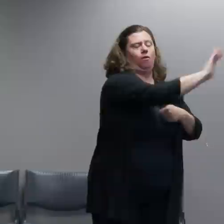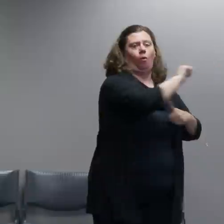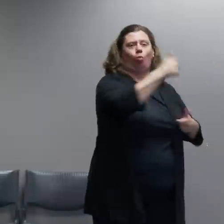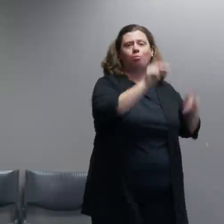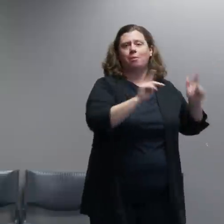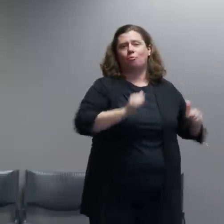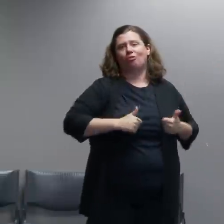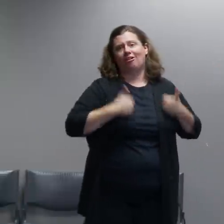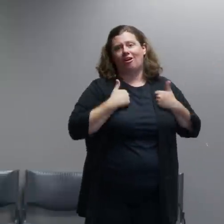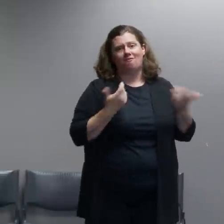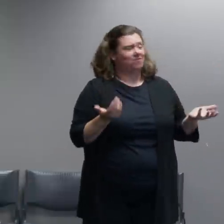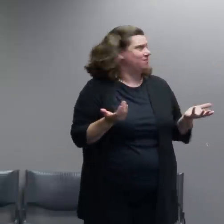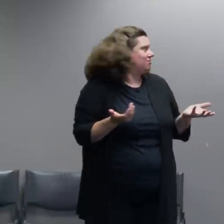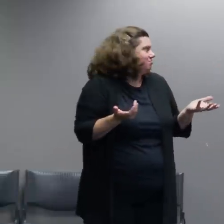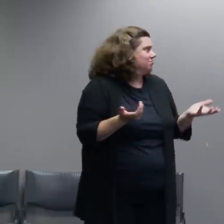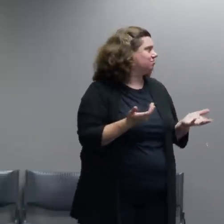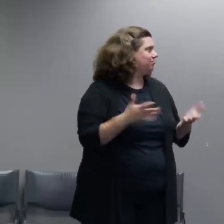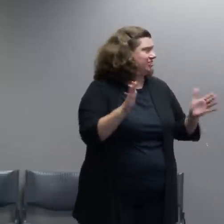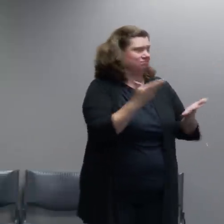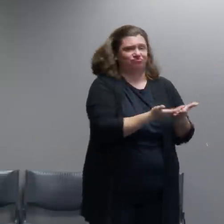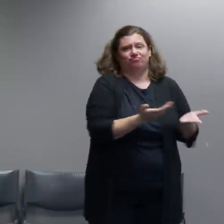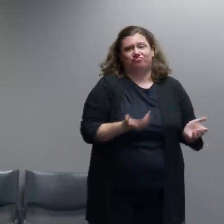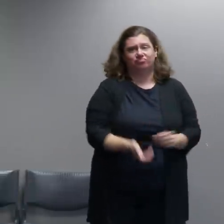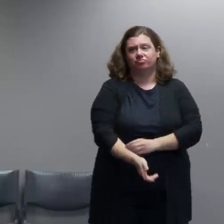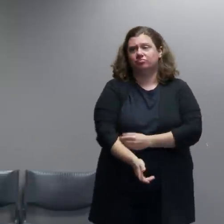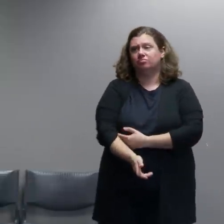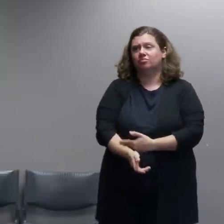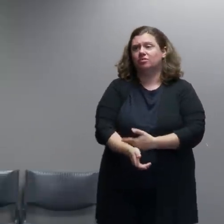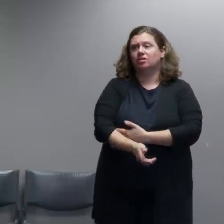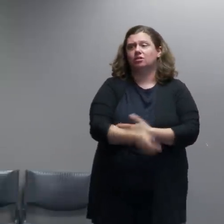So then we move up to July 4th